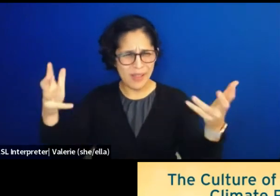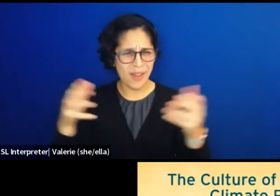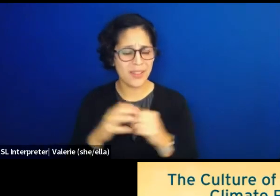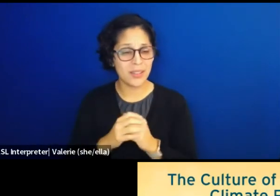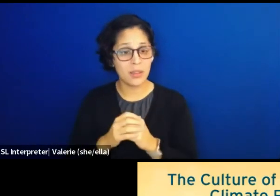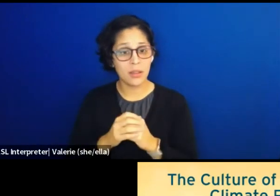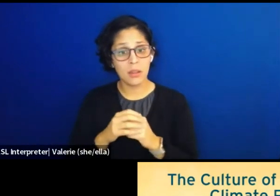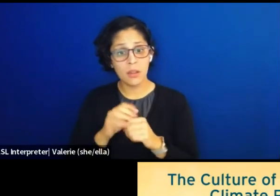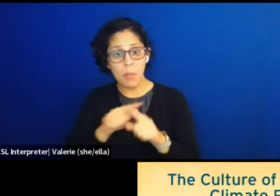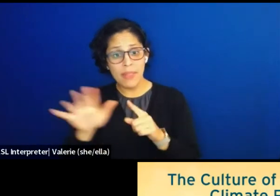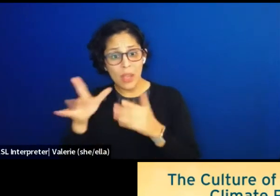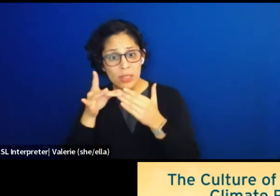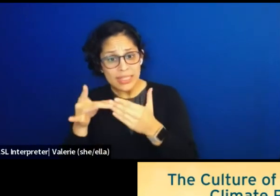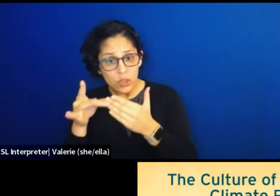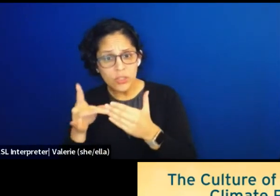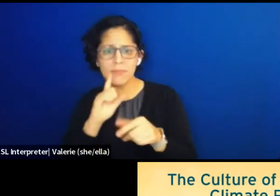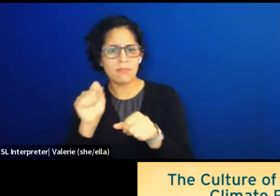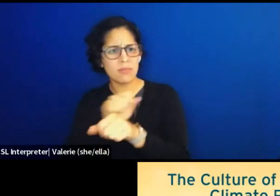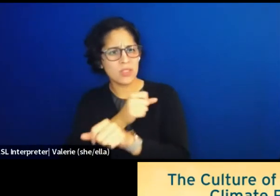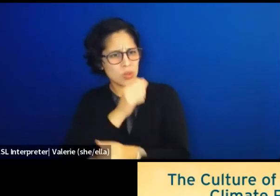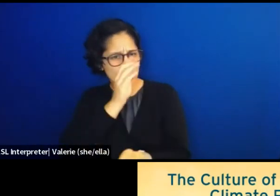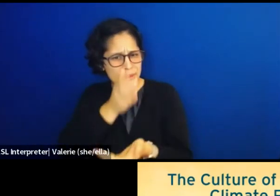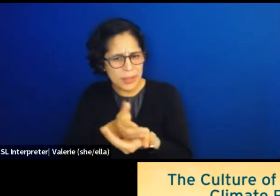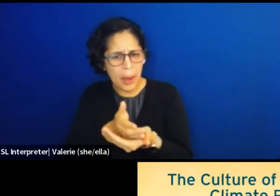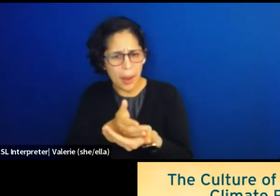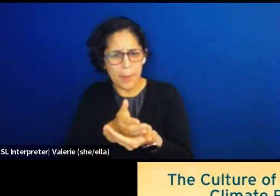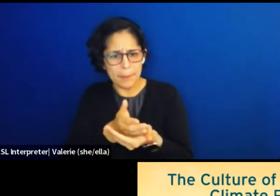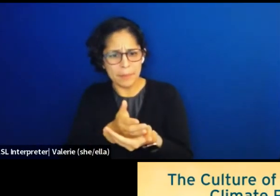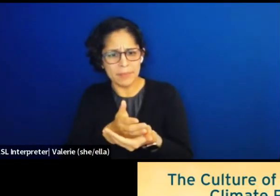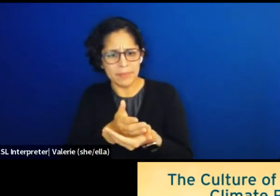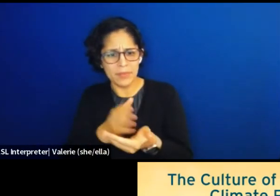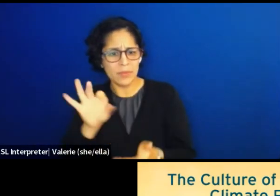Indigenous peoples steward about 22% of the world's surface,